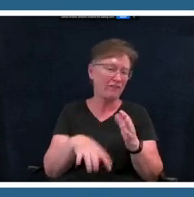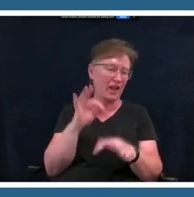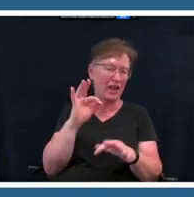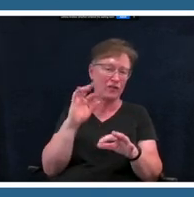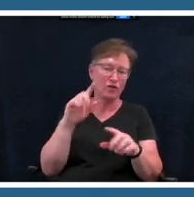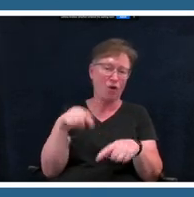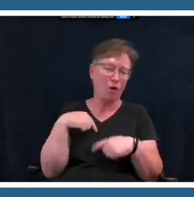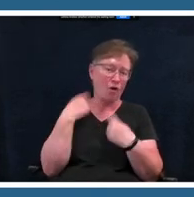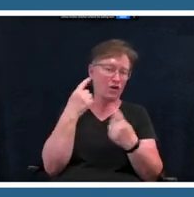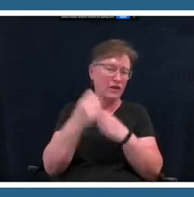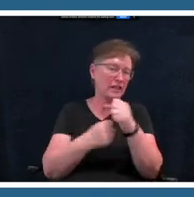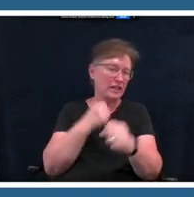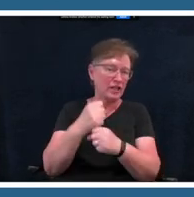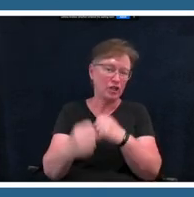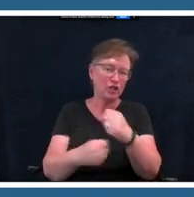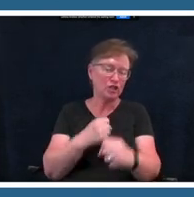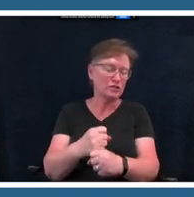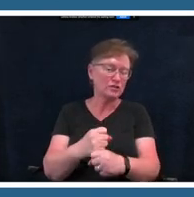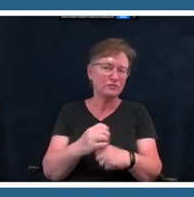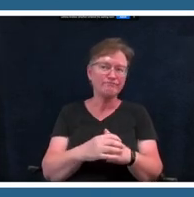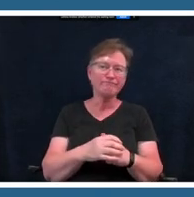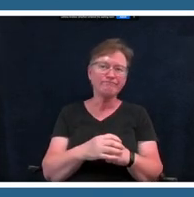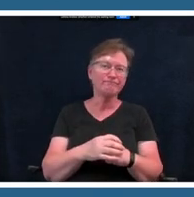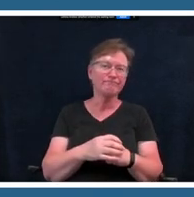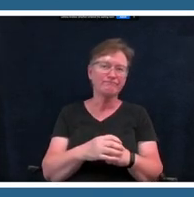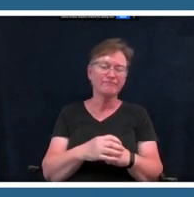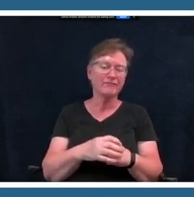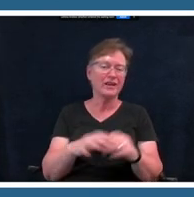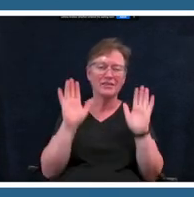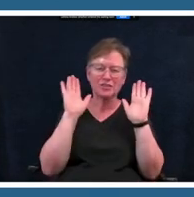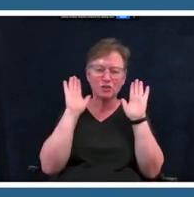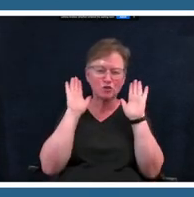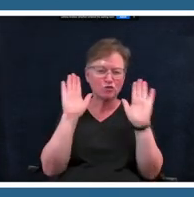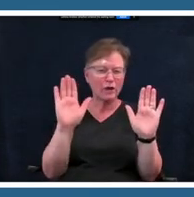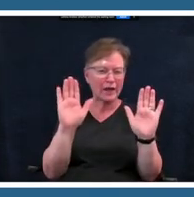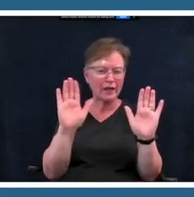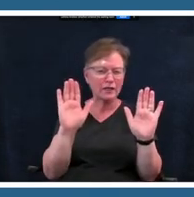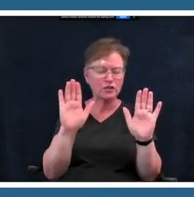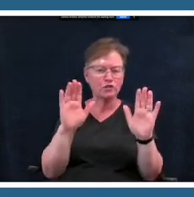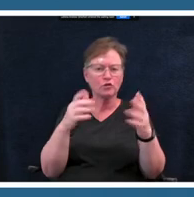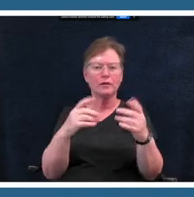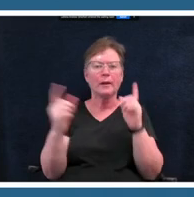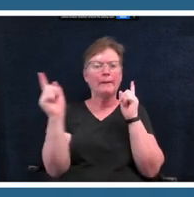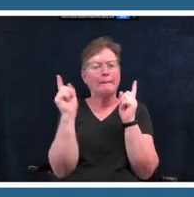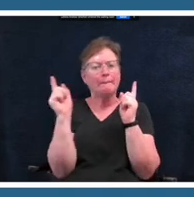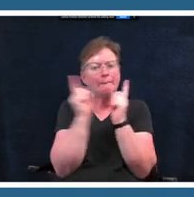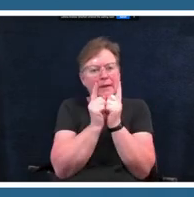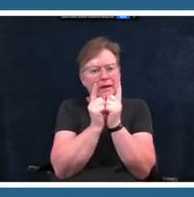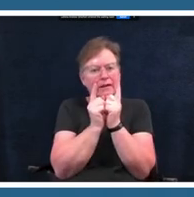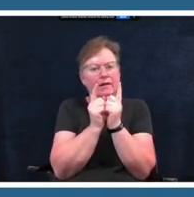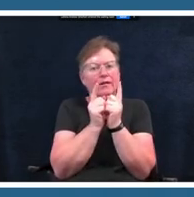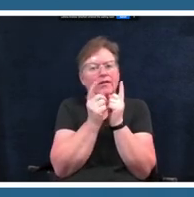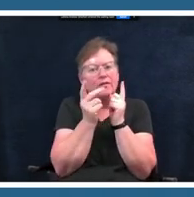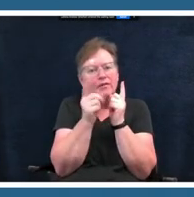it's it's a great thing to kind of meet them where they are even if that means